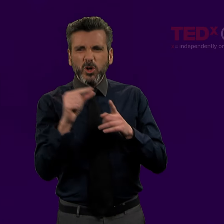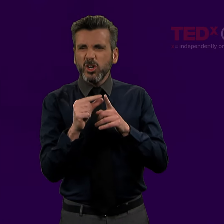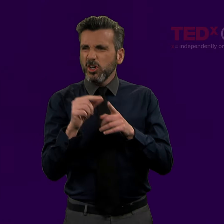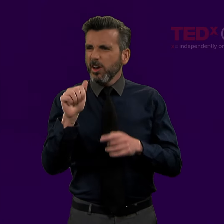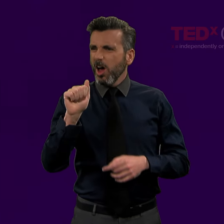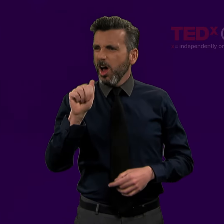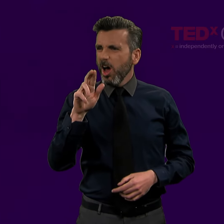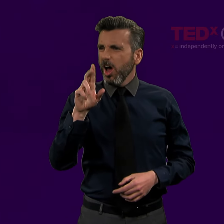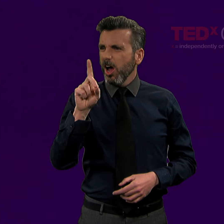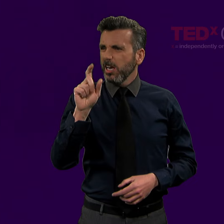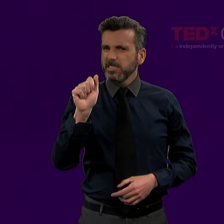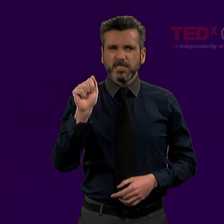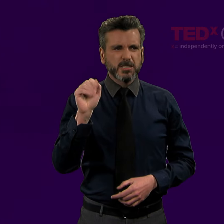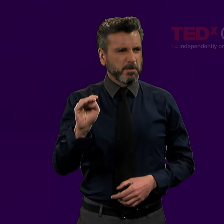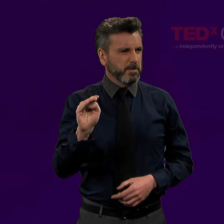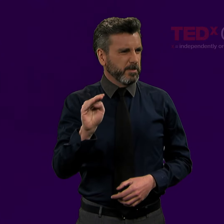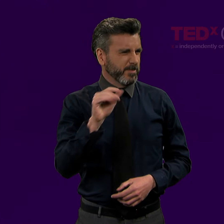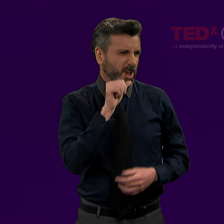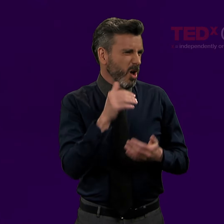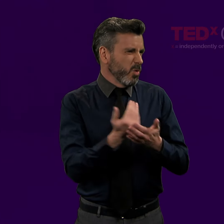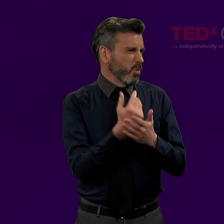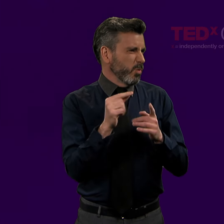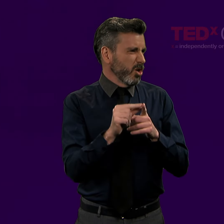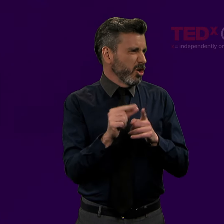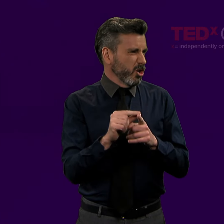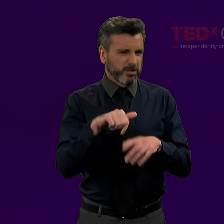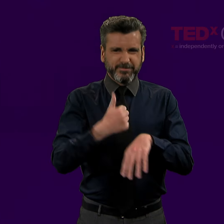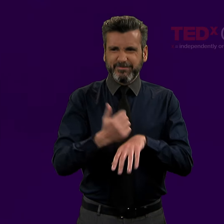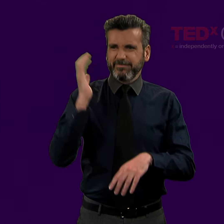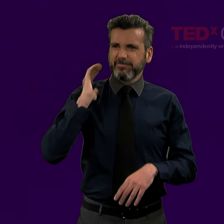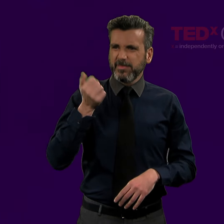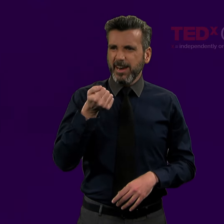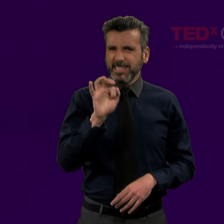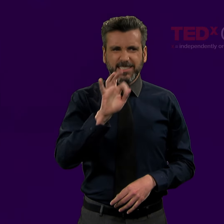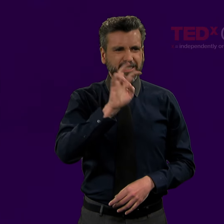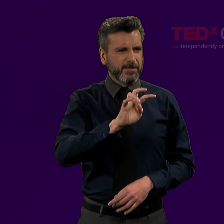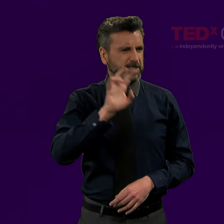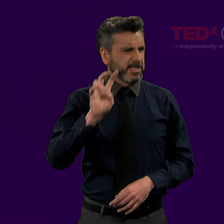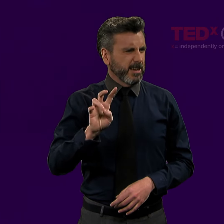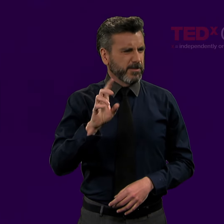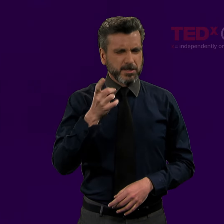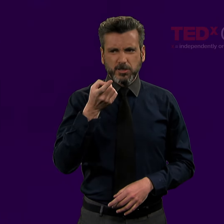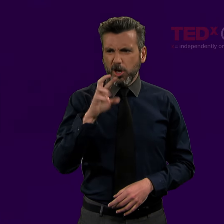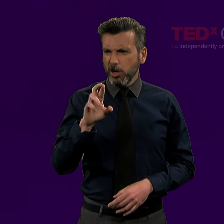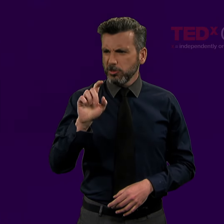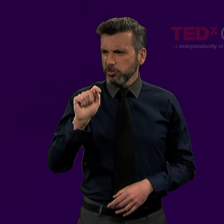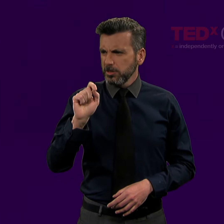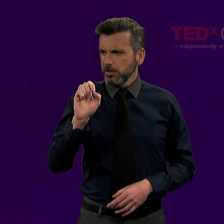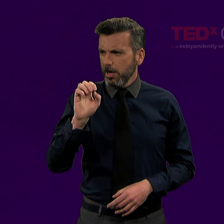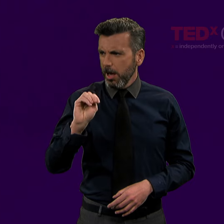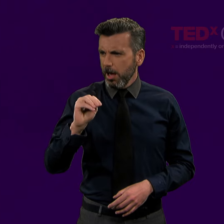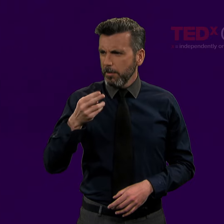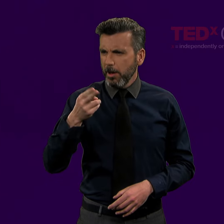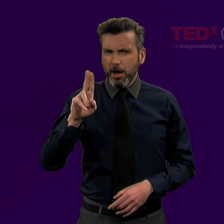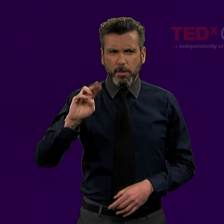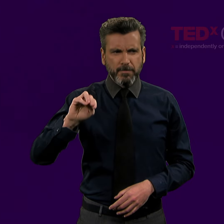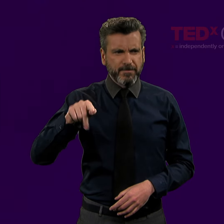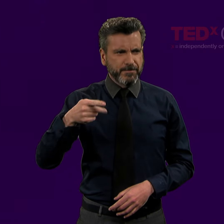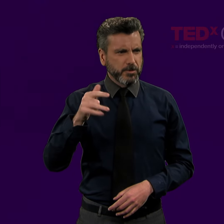Many of you may have heard of the term "audism." It's not a new term, and it was coined in 1977 by Dr. Tom Humphries.